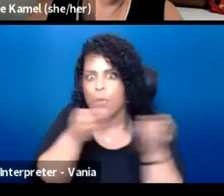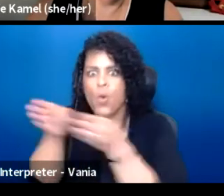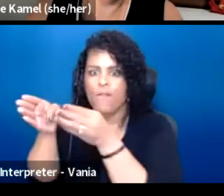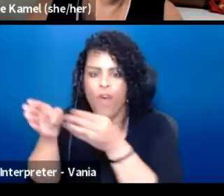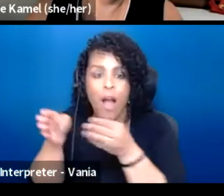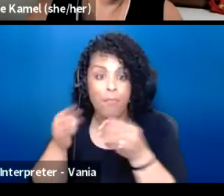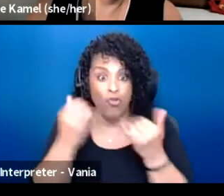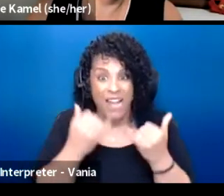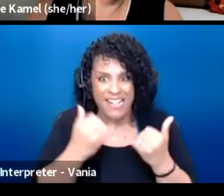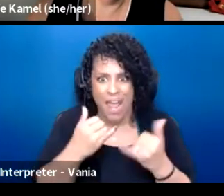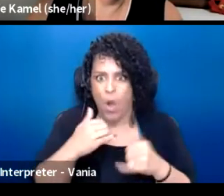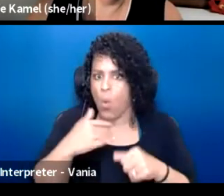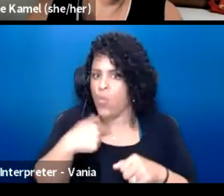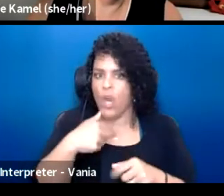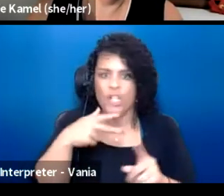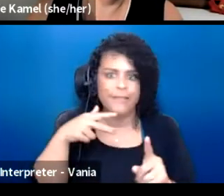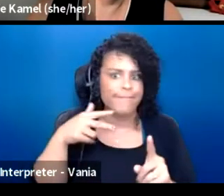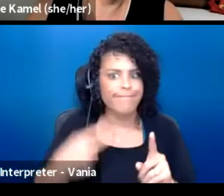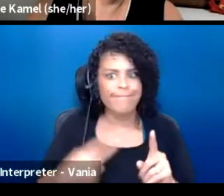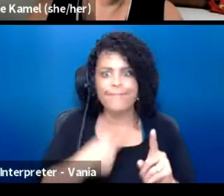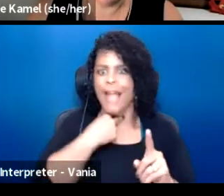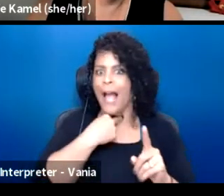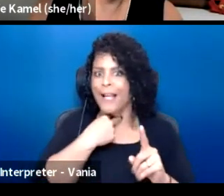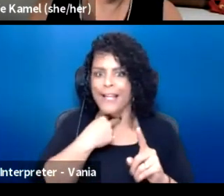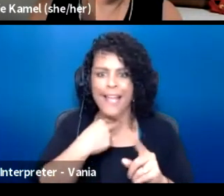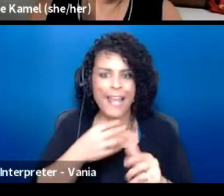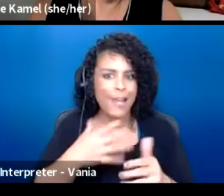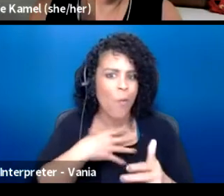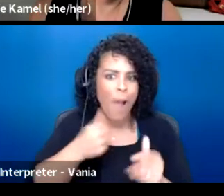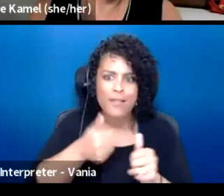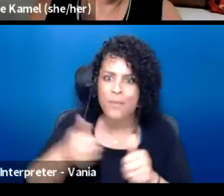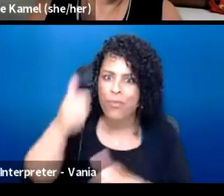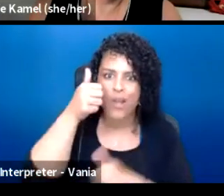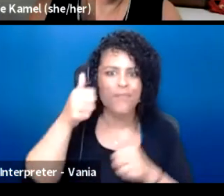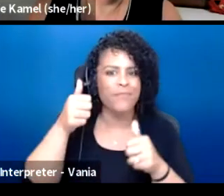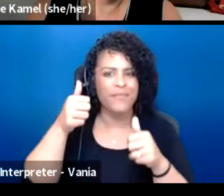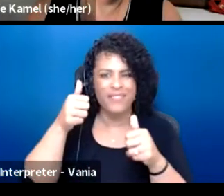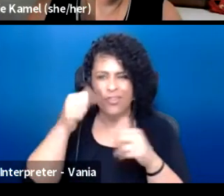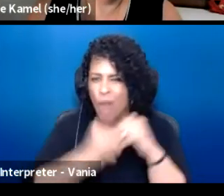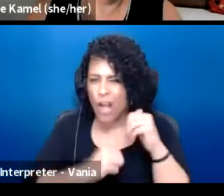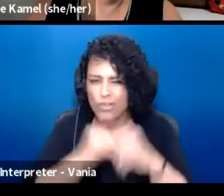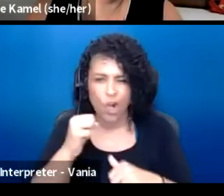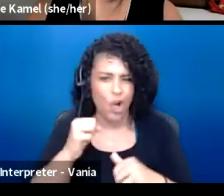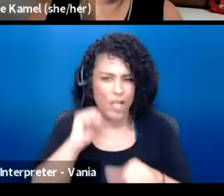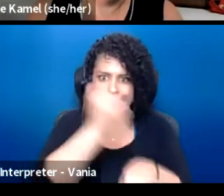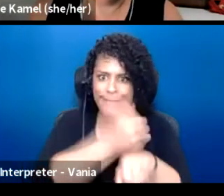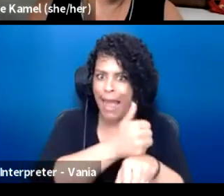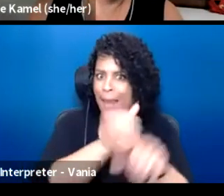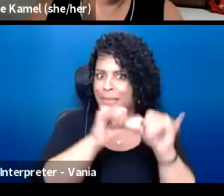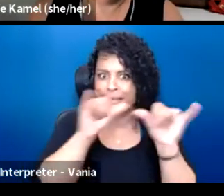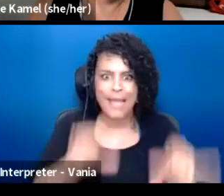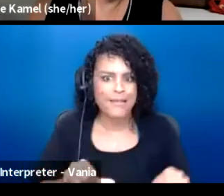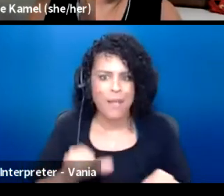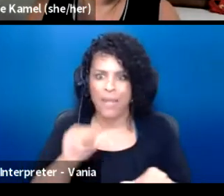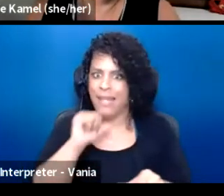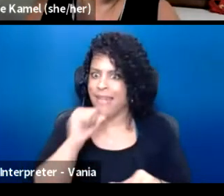in a white supremacy culture that has set up systems and structures that are not healthy for 99% of us.